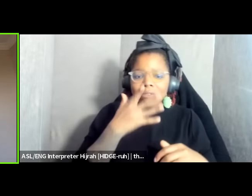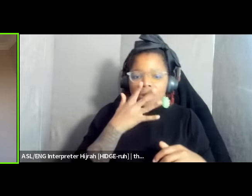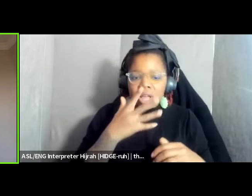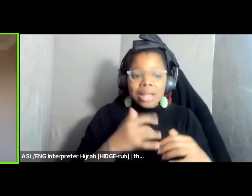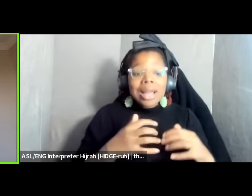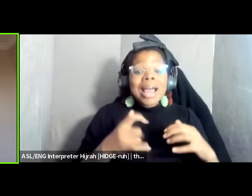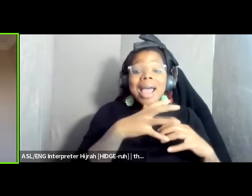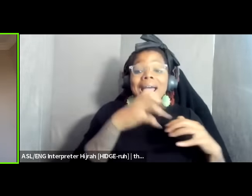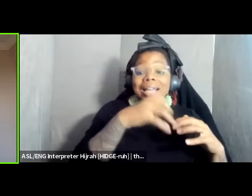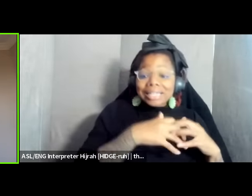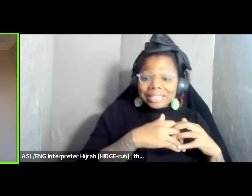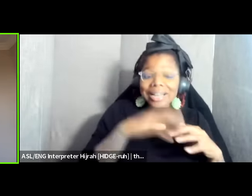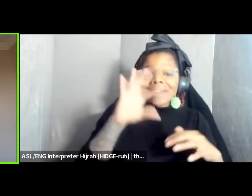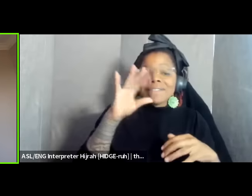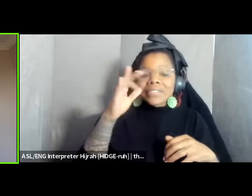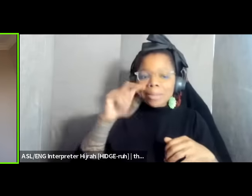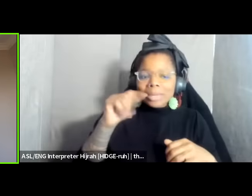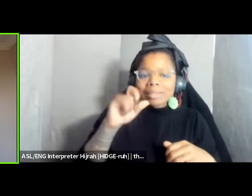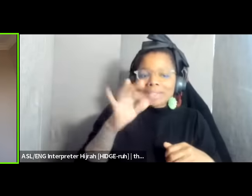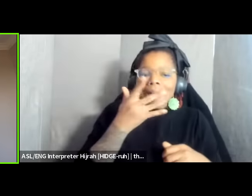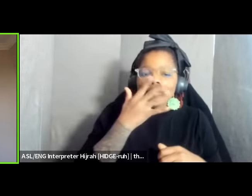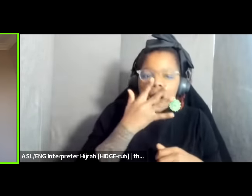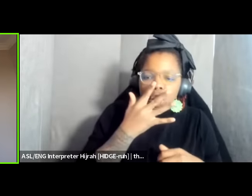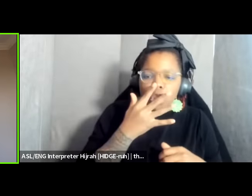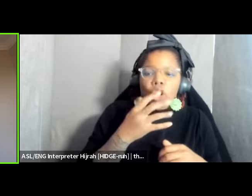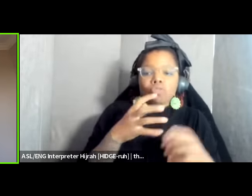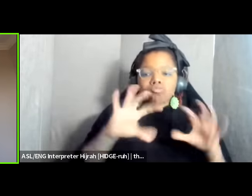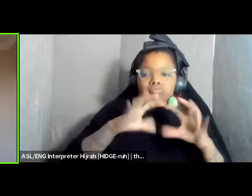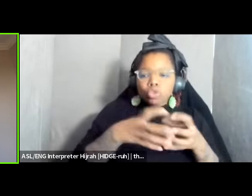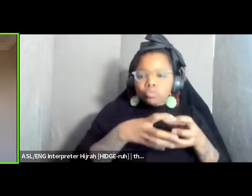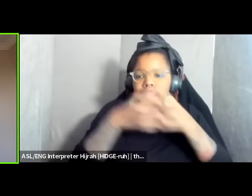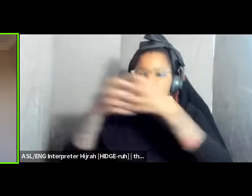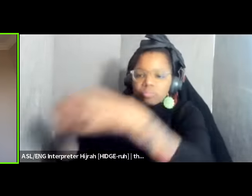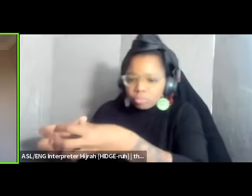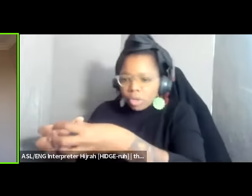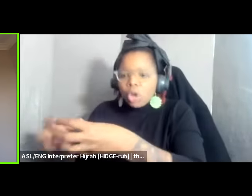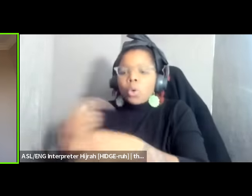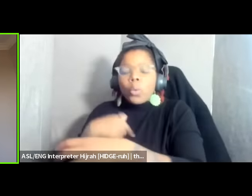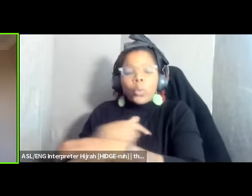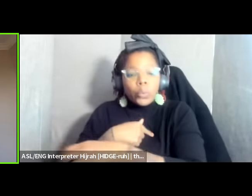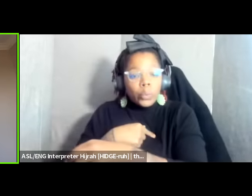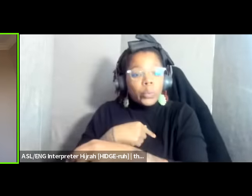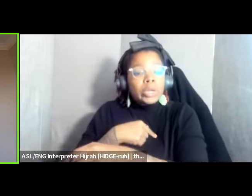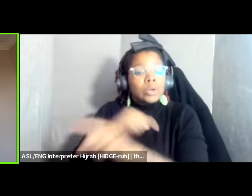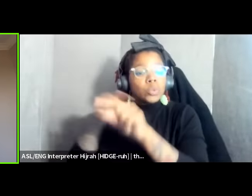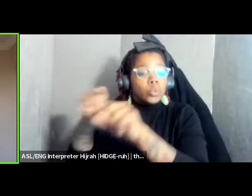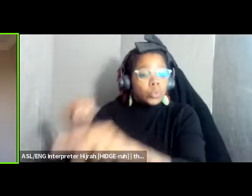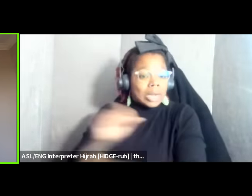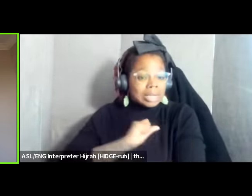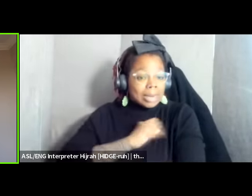of color uh delegation and we particularly went so that we could do solidarity work more